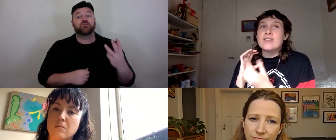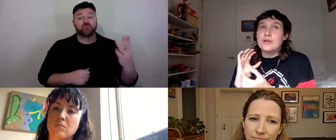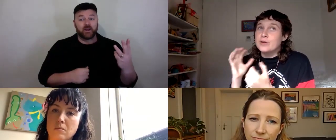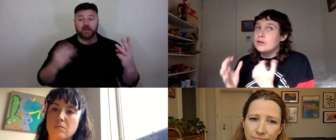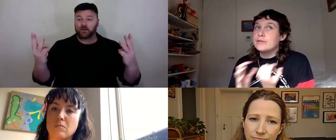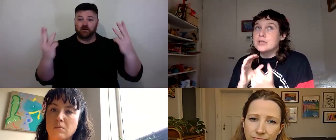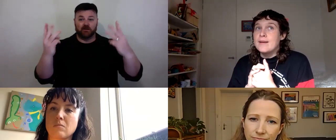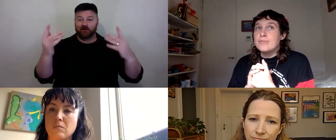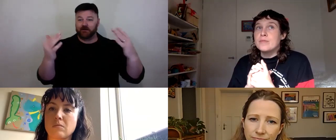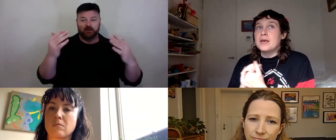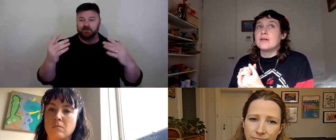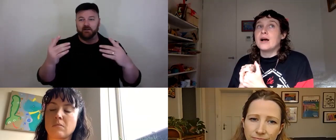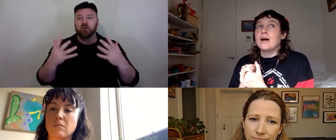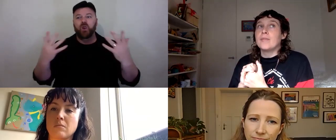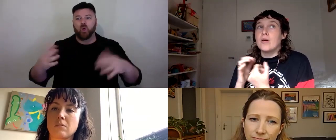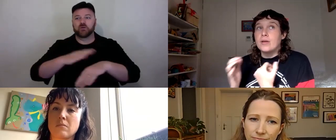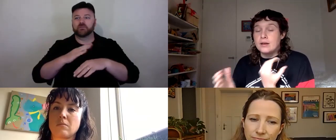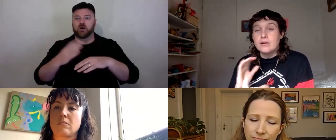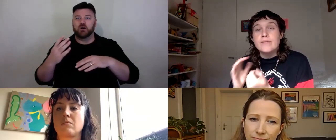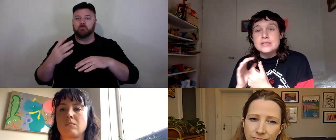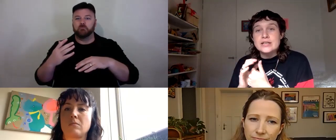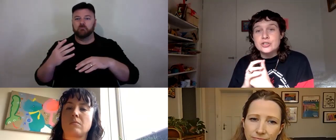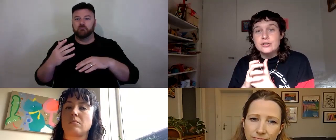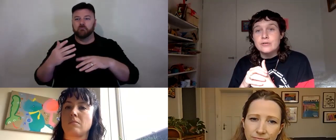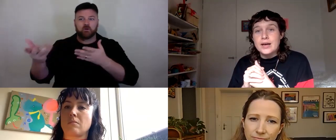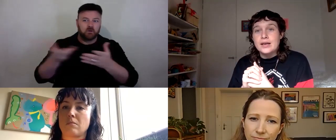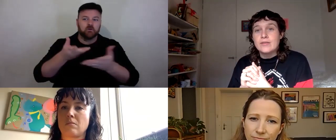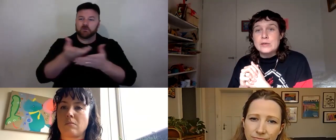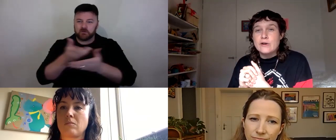sort of a lot of time spent in conversation already and with don't